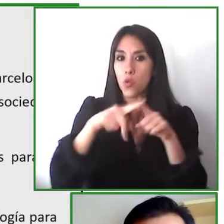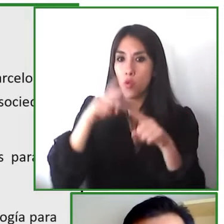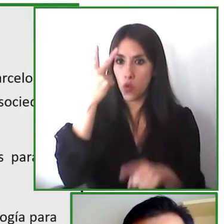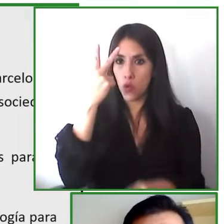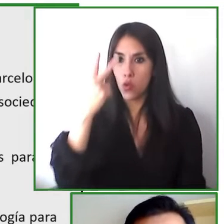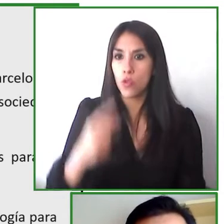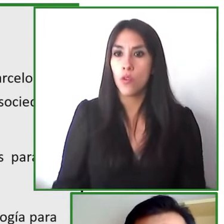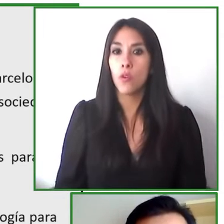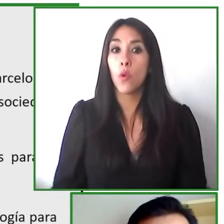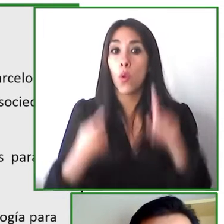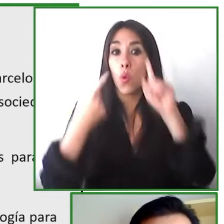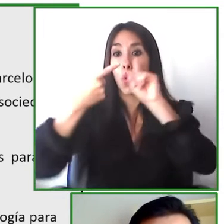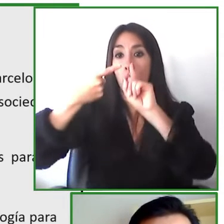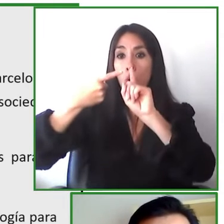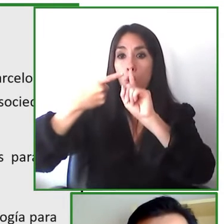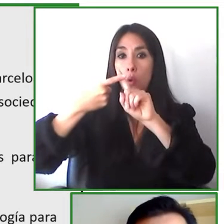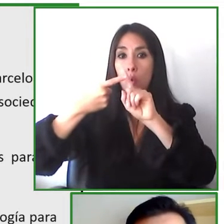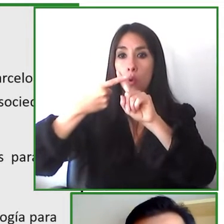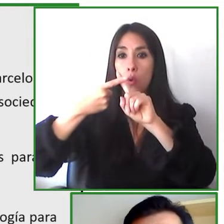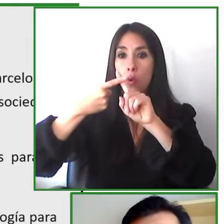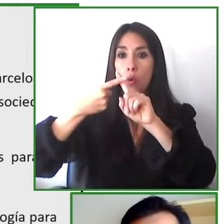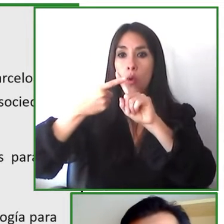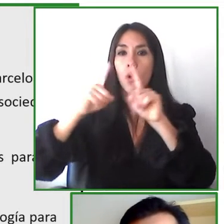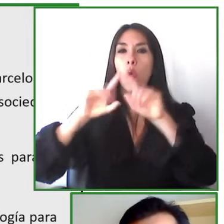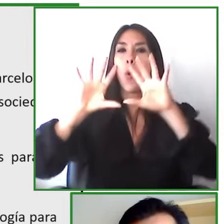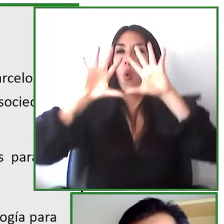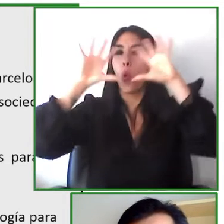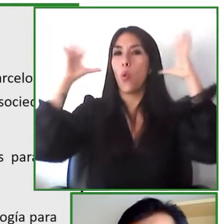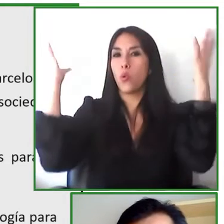that we look for is a universal design we do